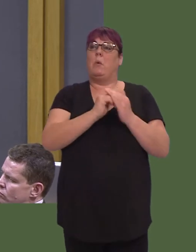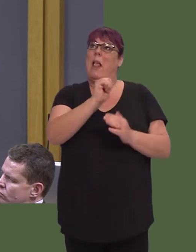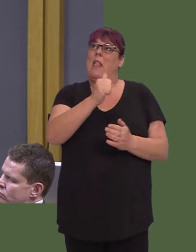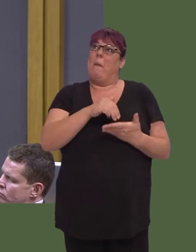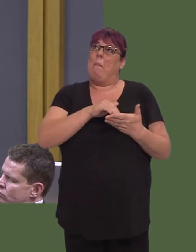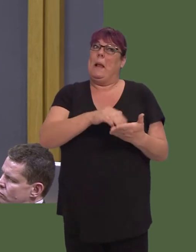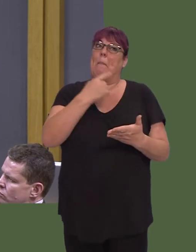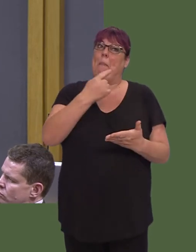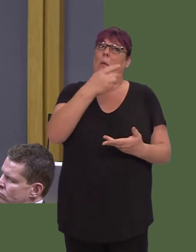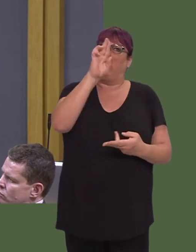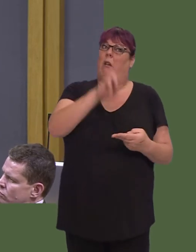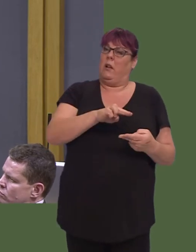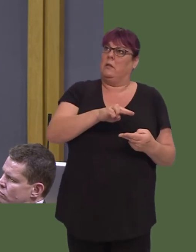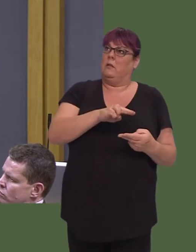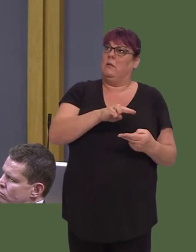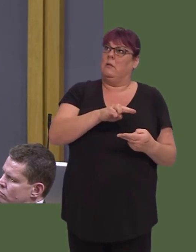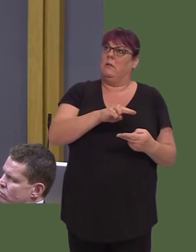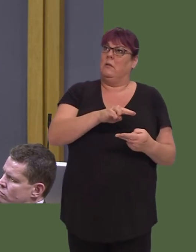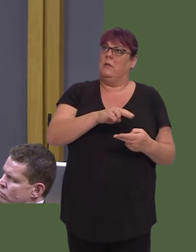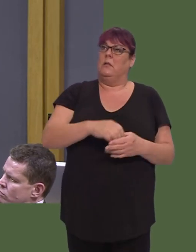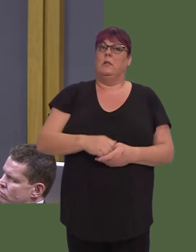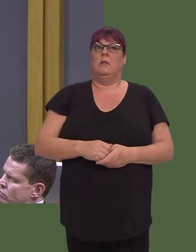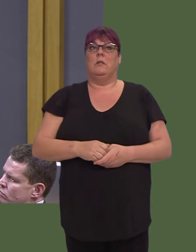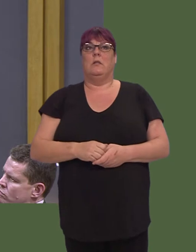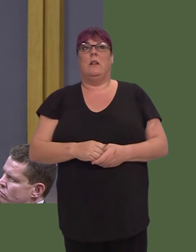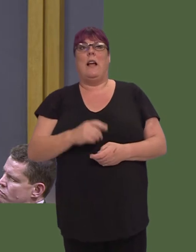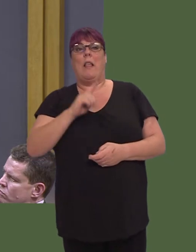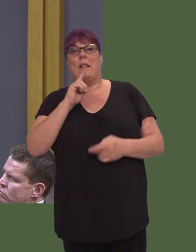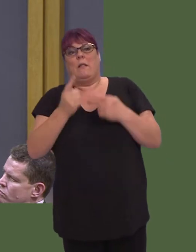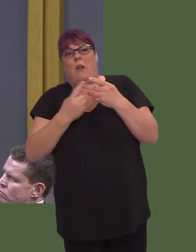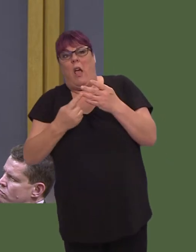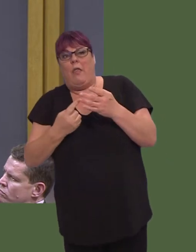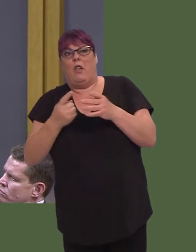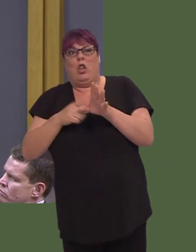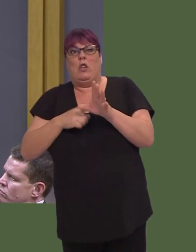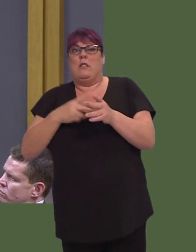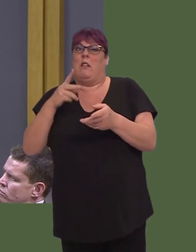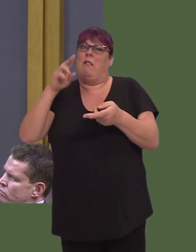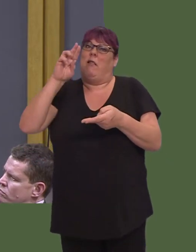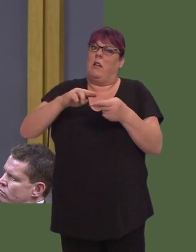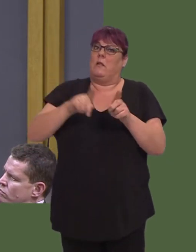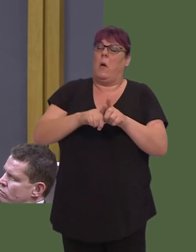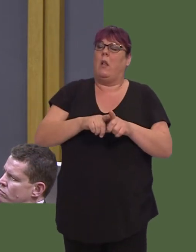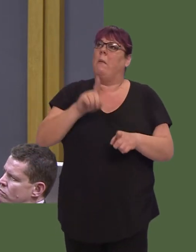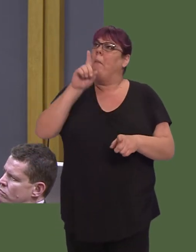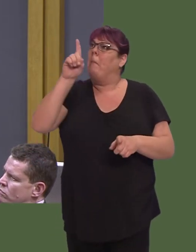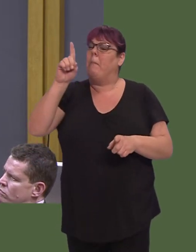Ar y llaw arall, mae bwrdd iechyd y gogledd yn gweithredu ar ddiffyg ariannol blynyddol